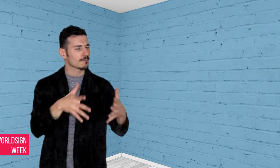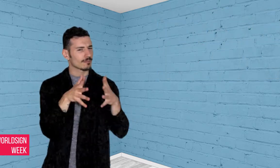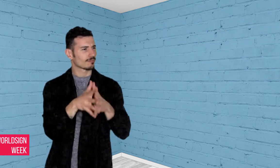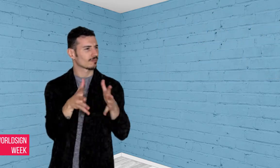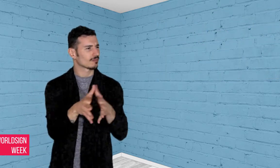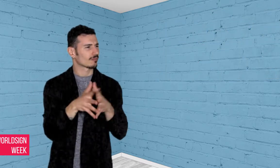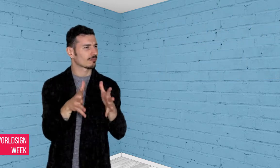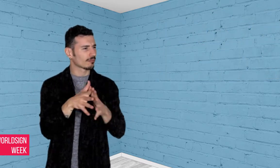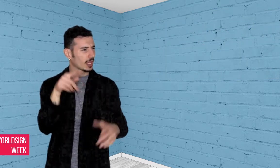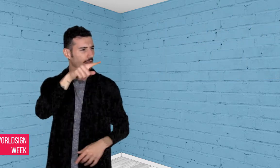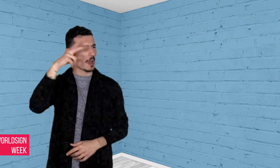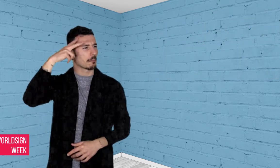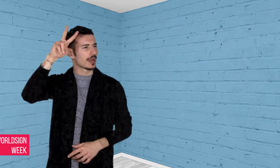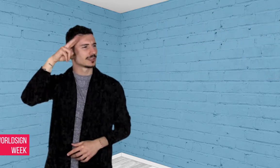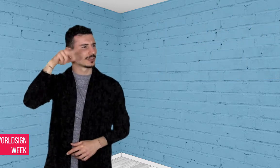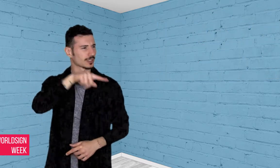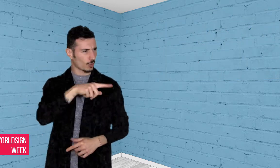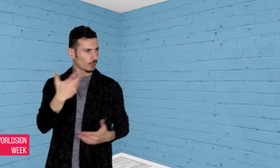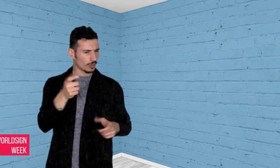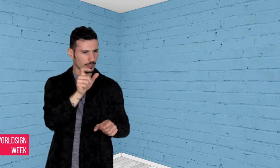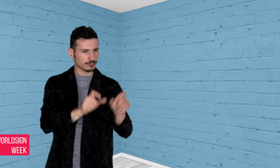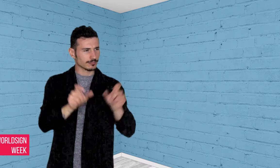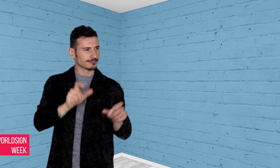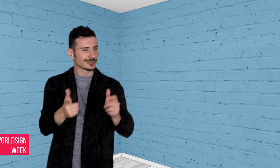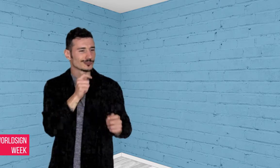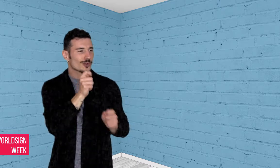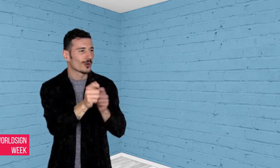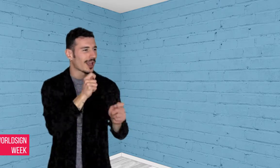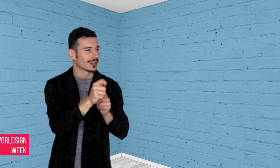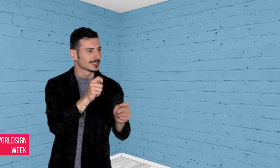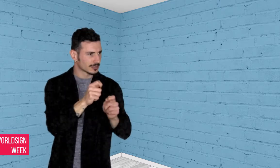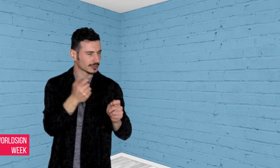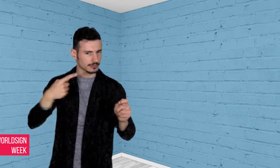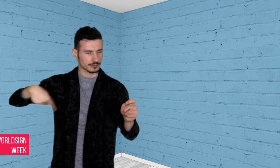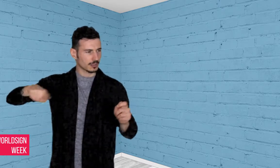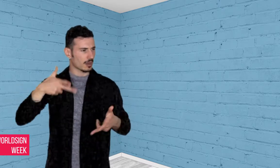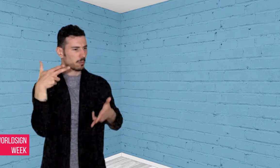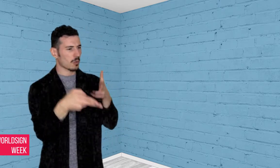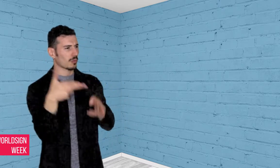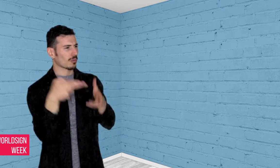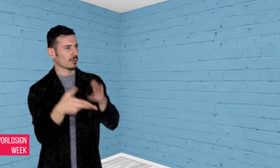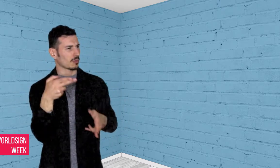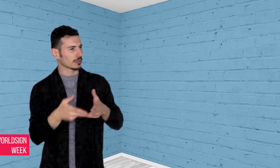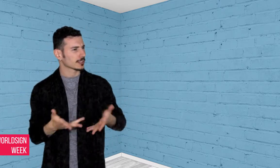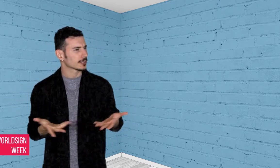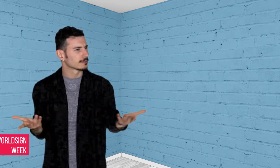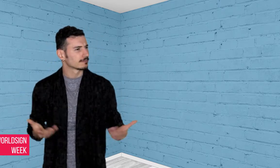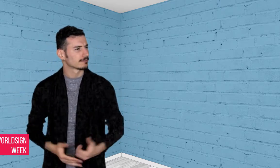Next story - Mexico journalists in mass killings.